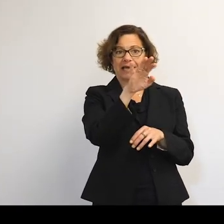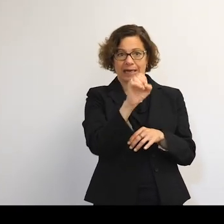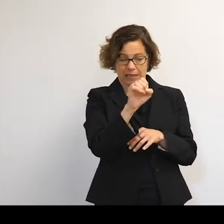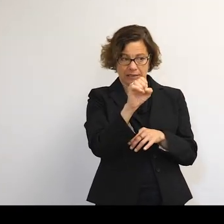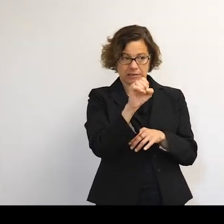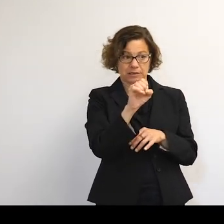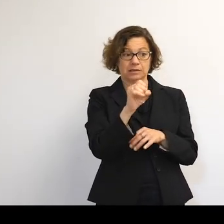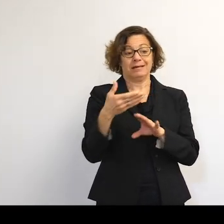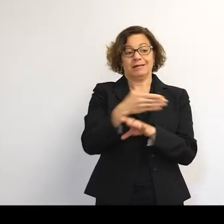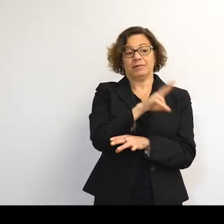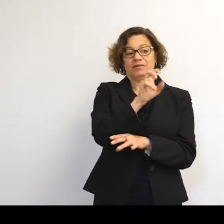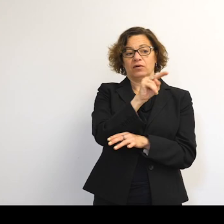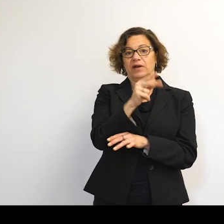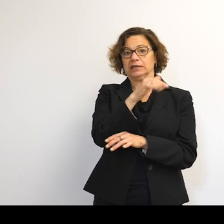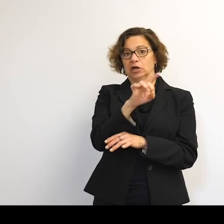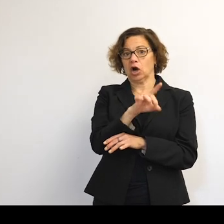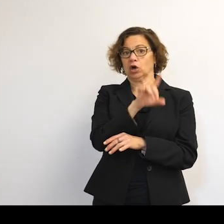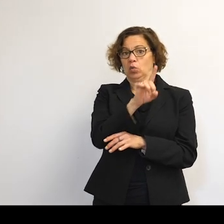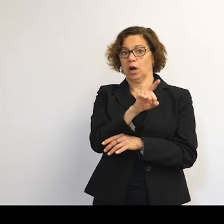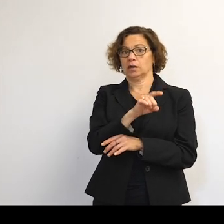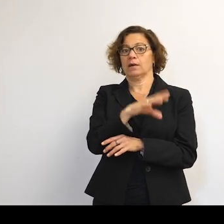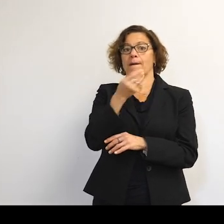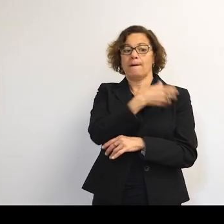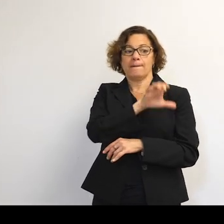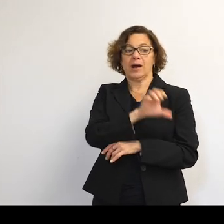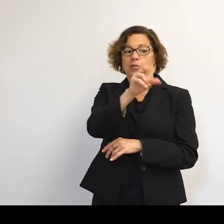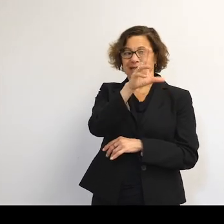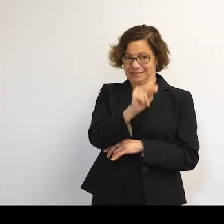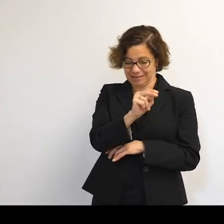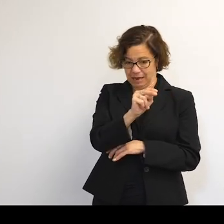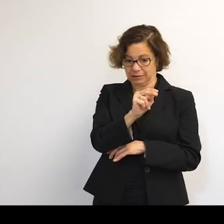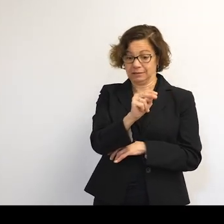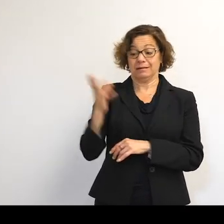and still a vast majority of satellites were battery powered.